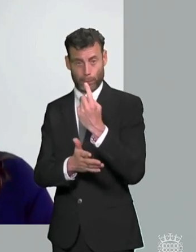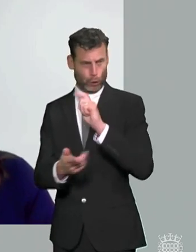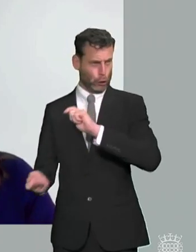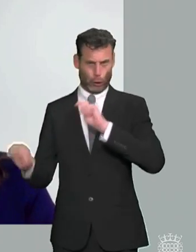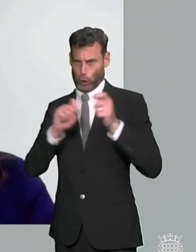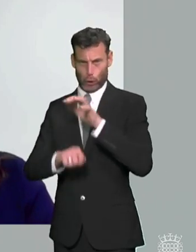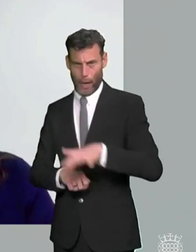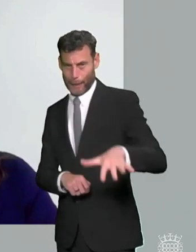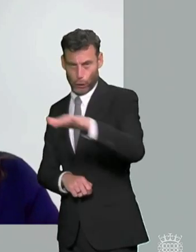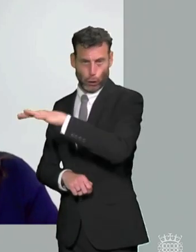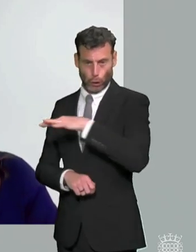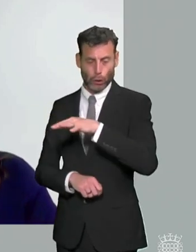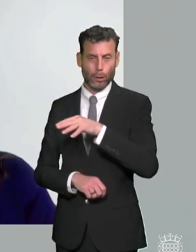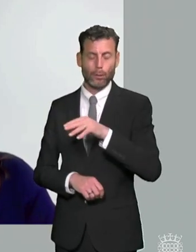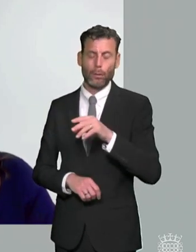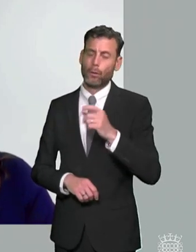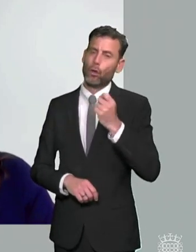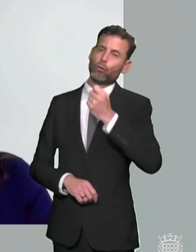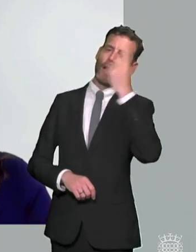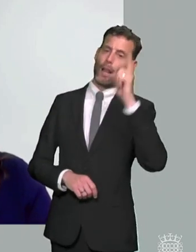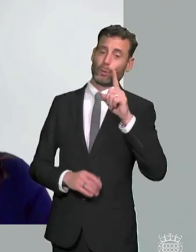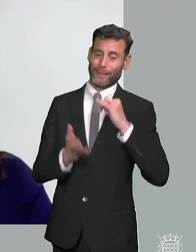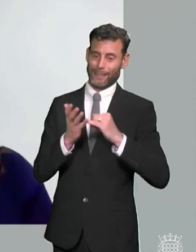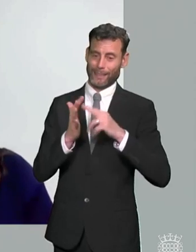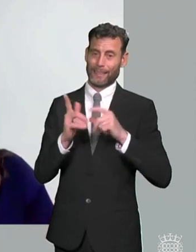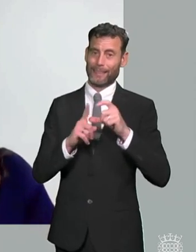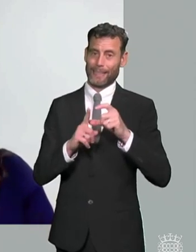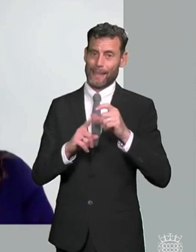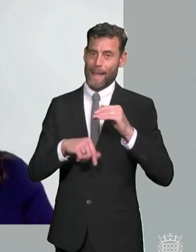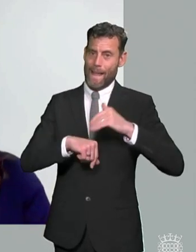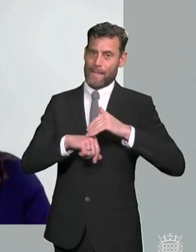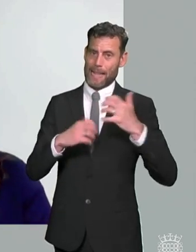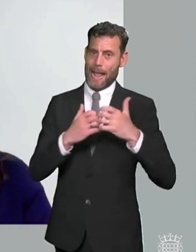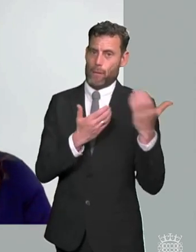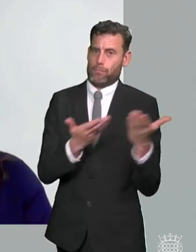the the pandemic hasn't created new problems it has exacerbated those that already existed